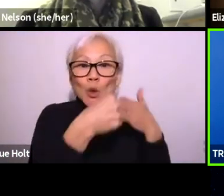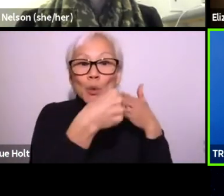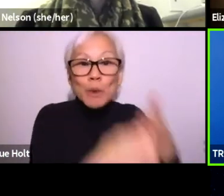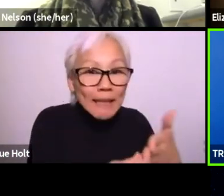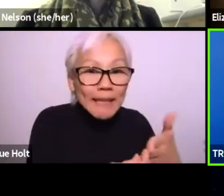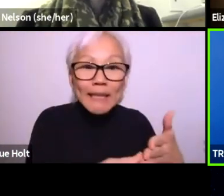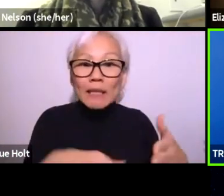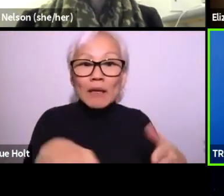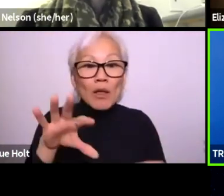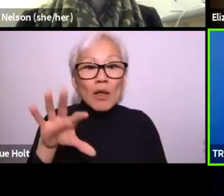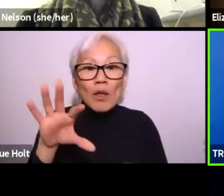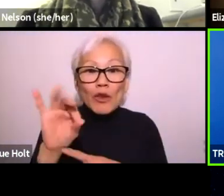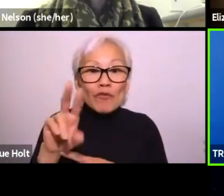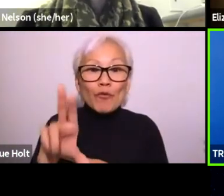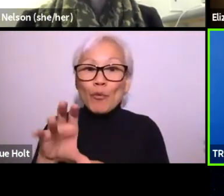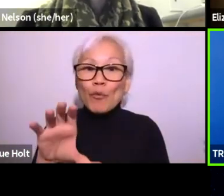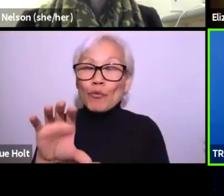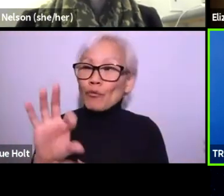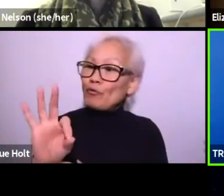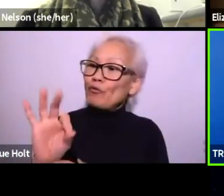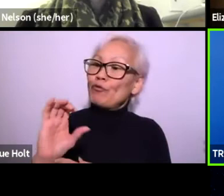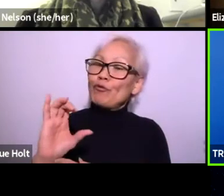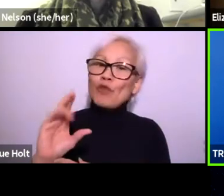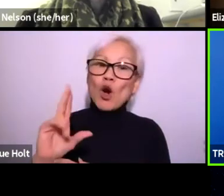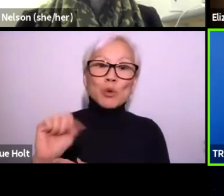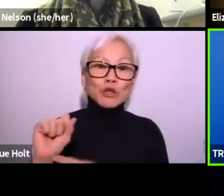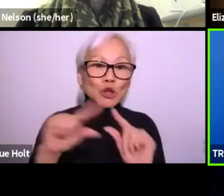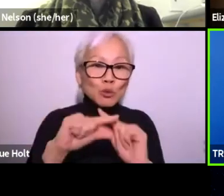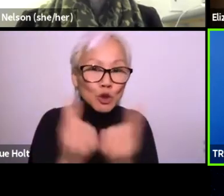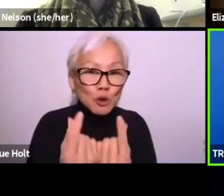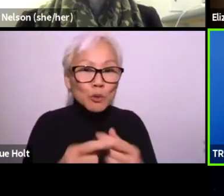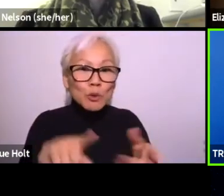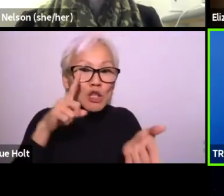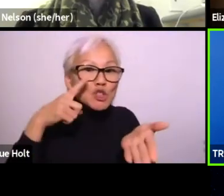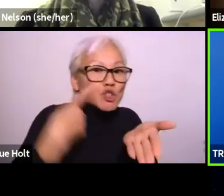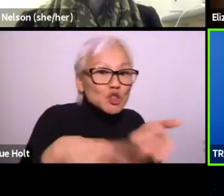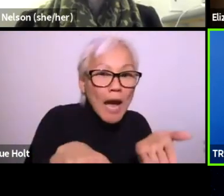So, you know, willing to lead, you know, the focus groups,